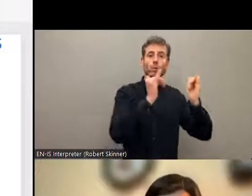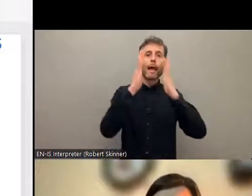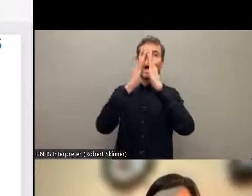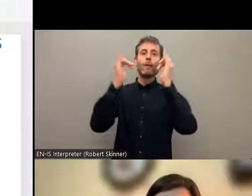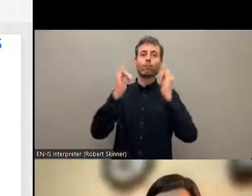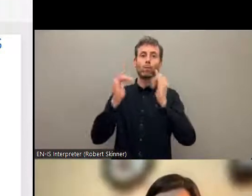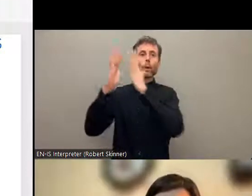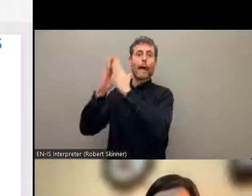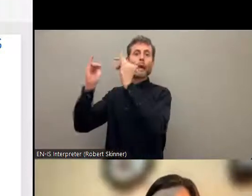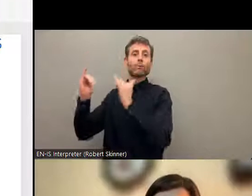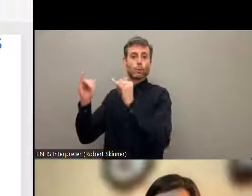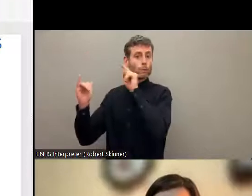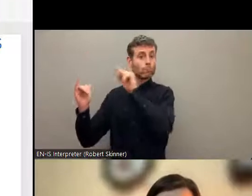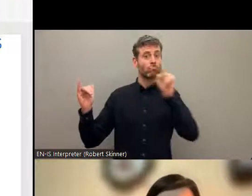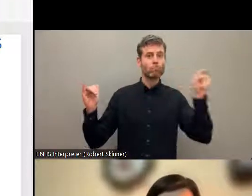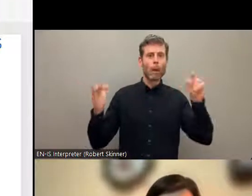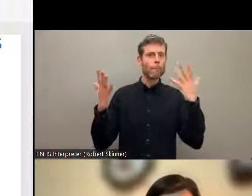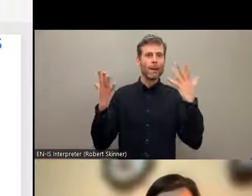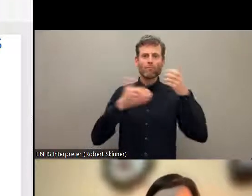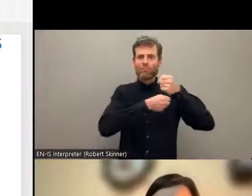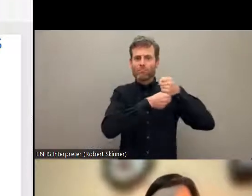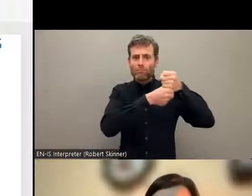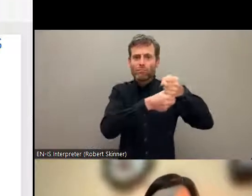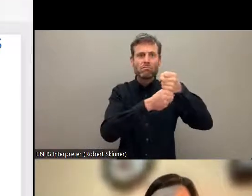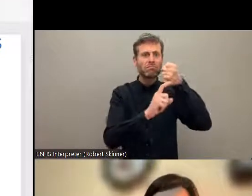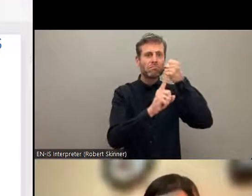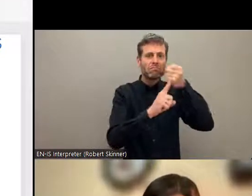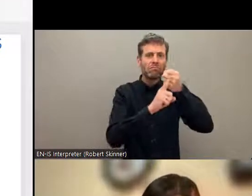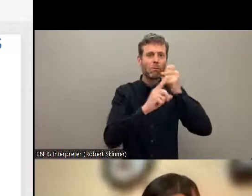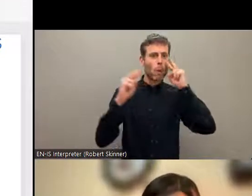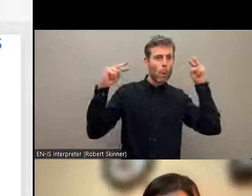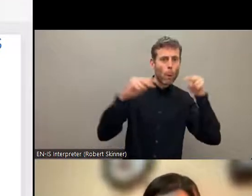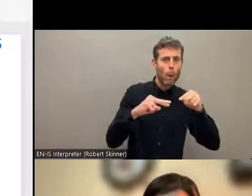"institutional structures," we have two structures, one is the